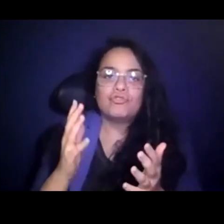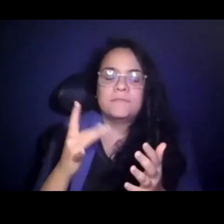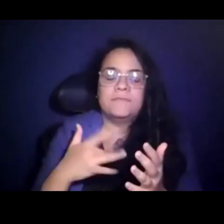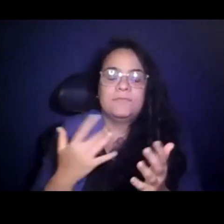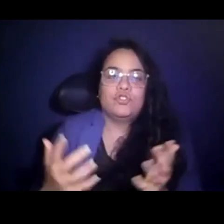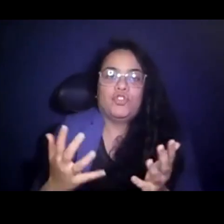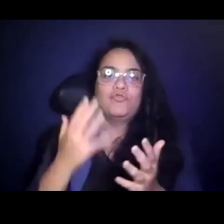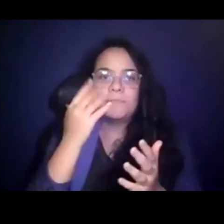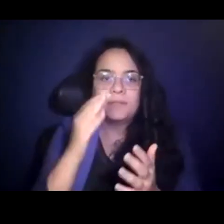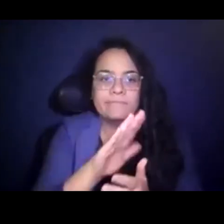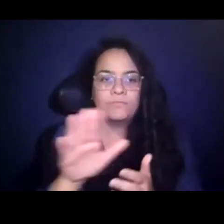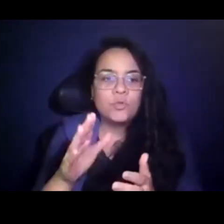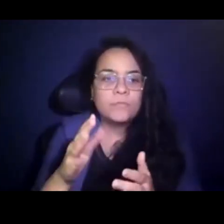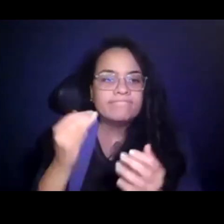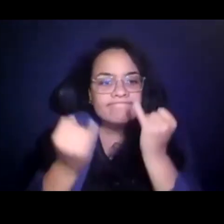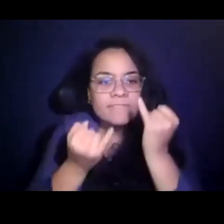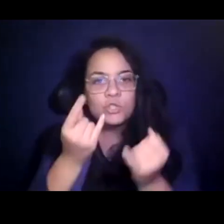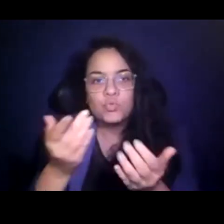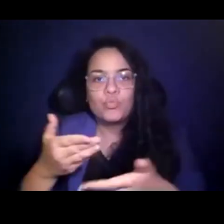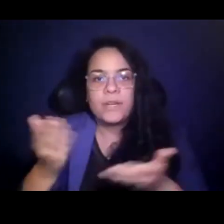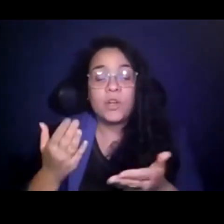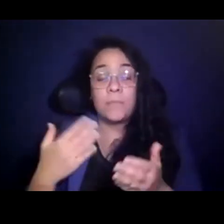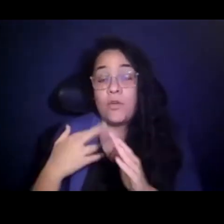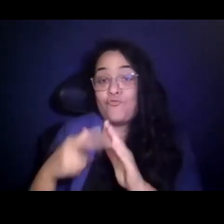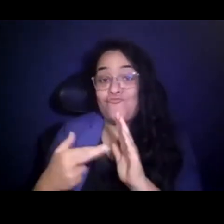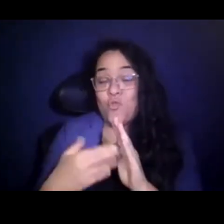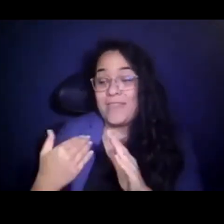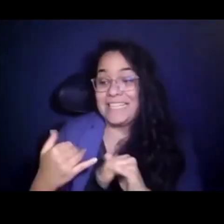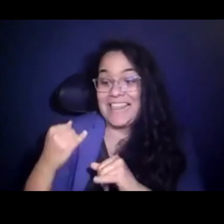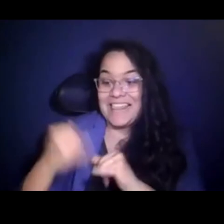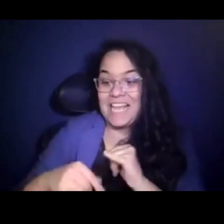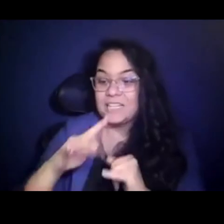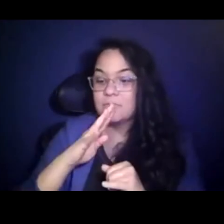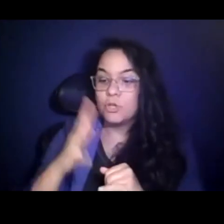15:27:58 table every day. 15:28:06 In my role as the last speaker, I would like to thank everyone who presented